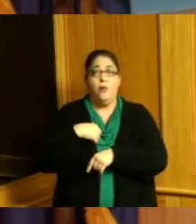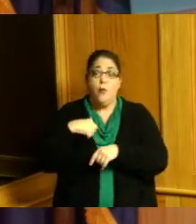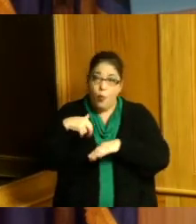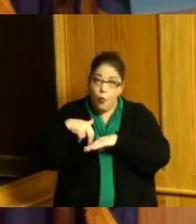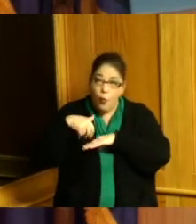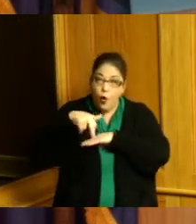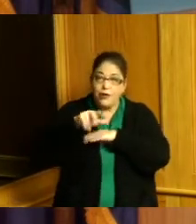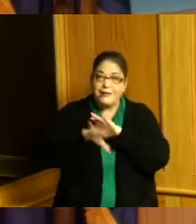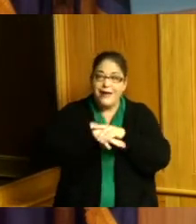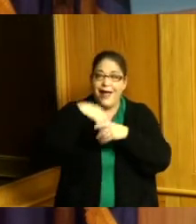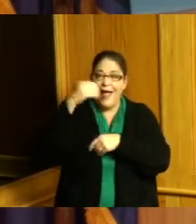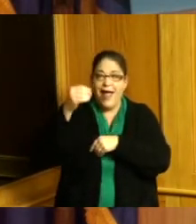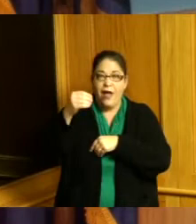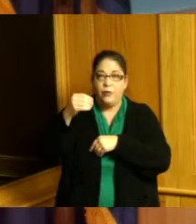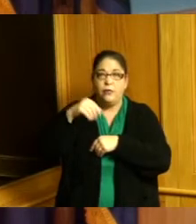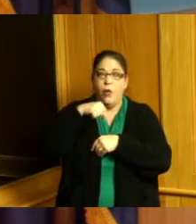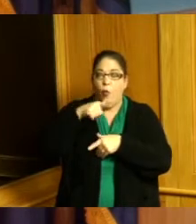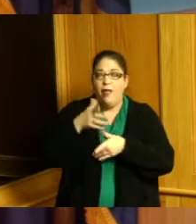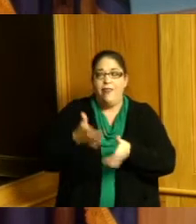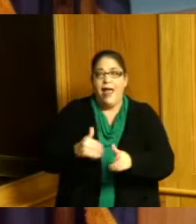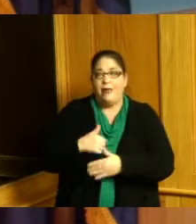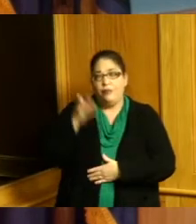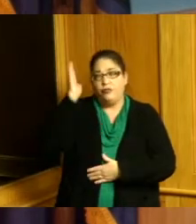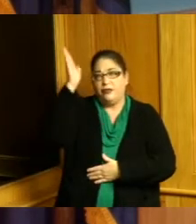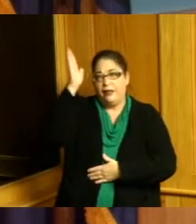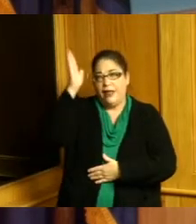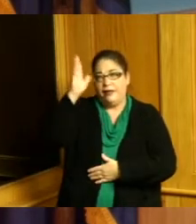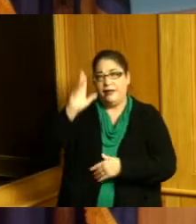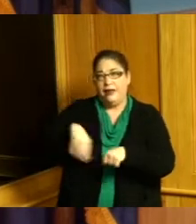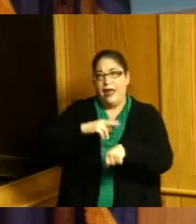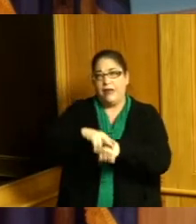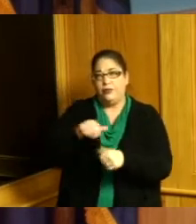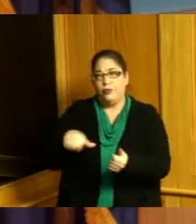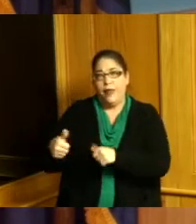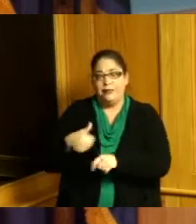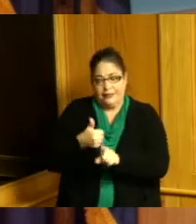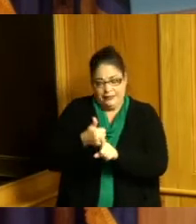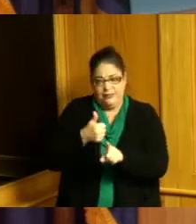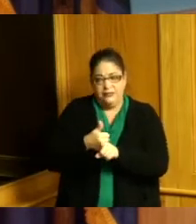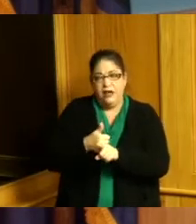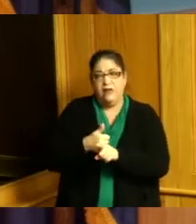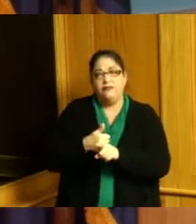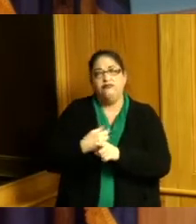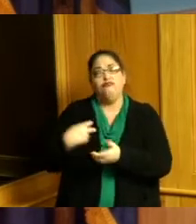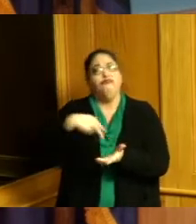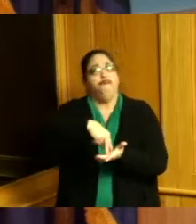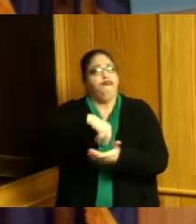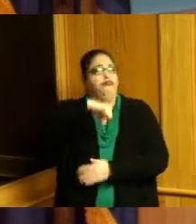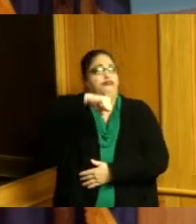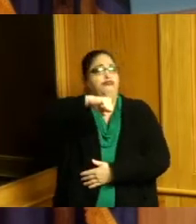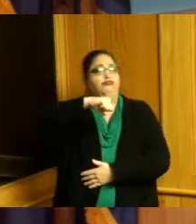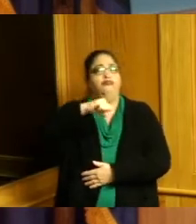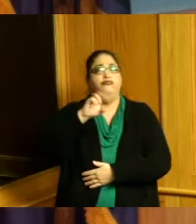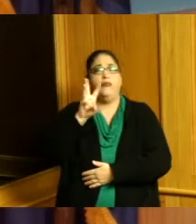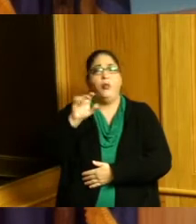wouldn't let him present his case who stood up to bull connor in bullies and said I won't be bullied